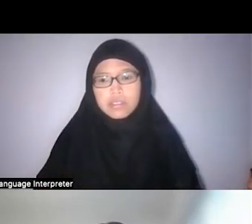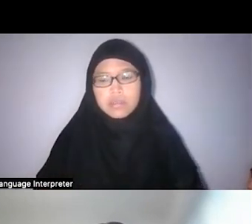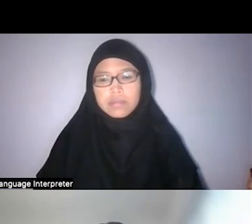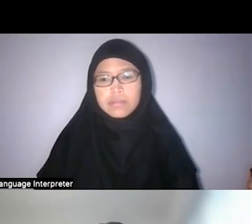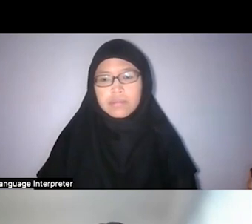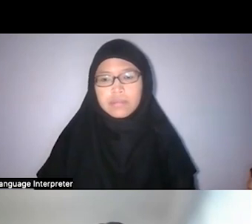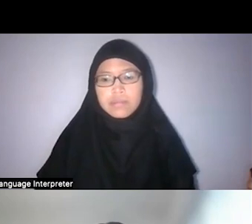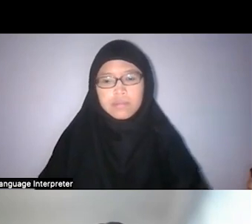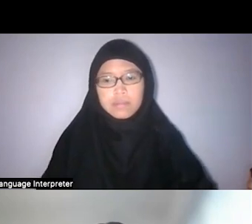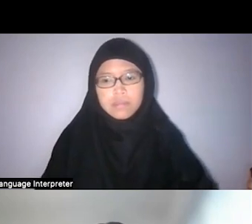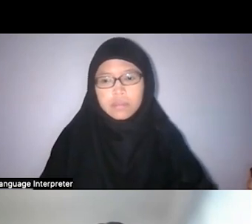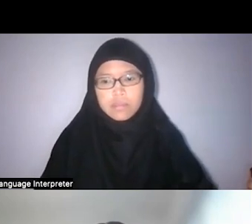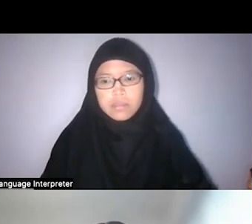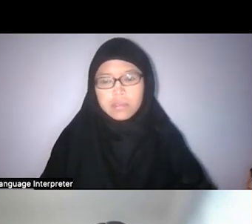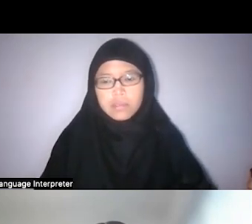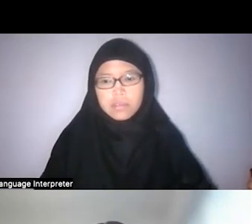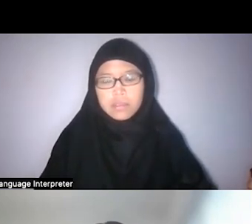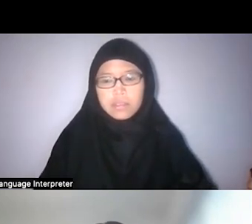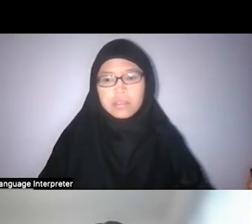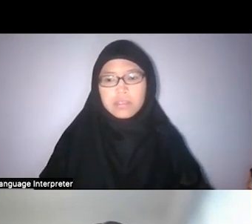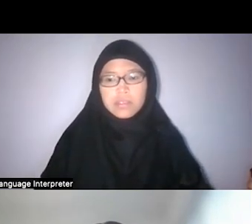Anyone want to go first? Can take your time to think.